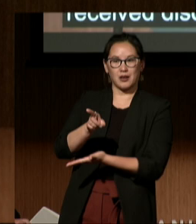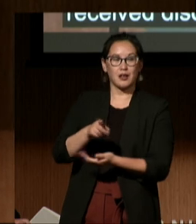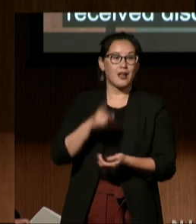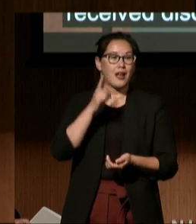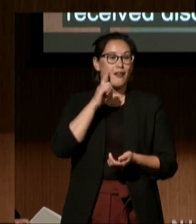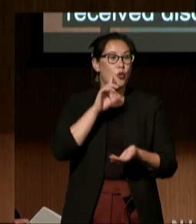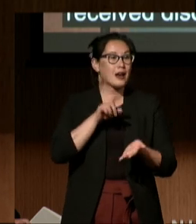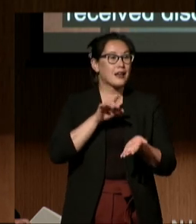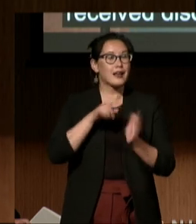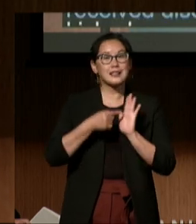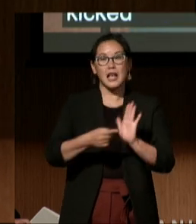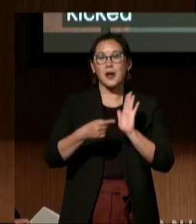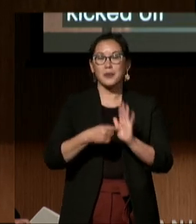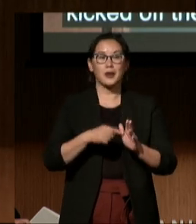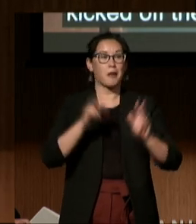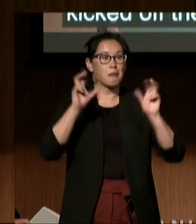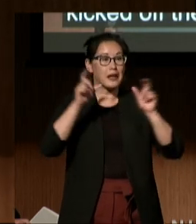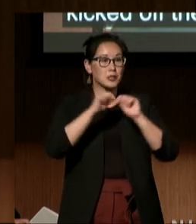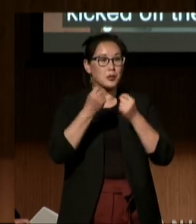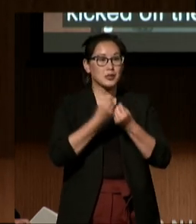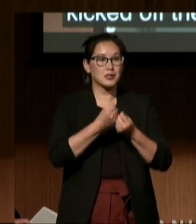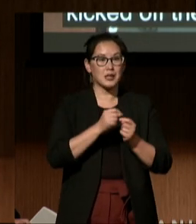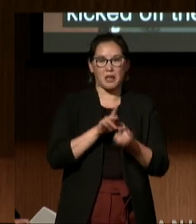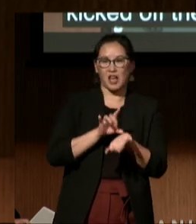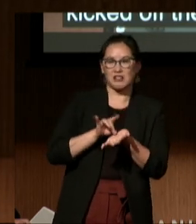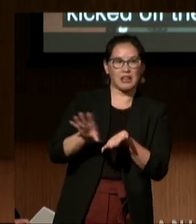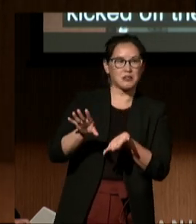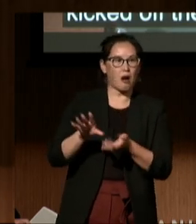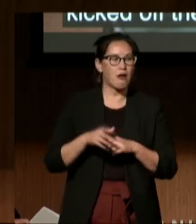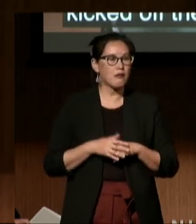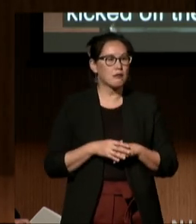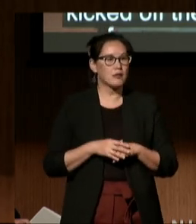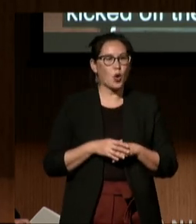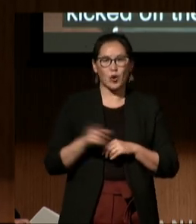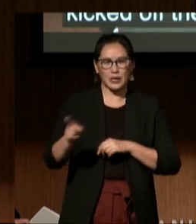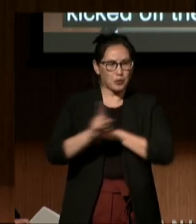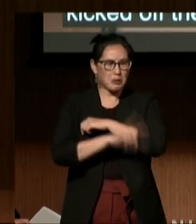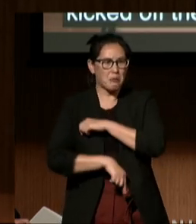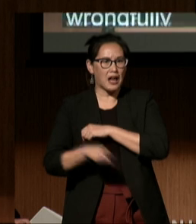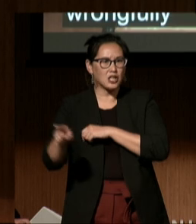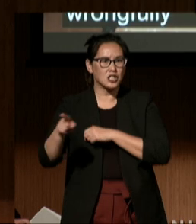or being, you know, wrongfully punished for things that sometimes he didn't even do.